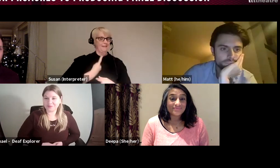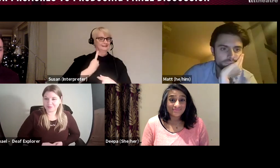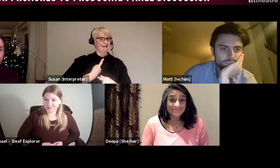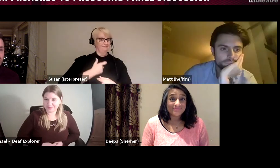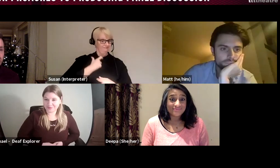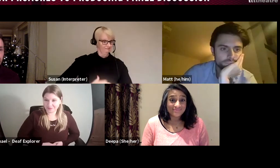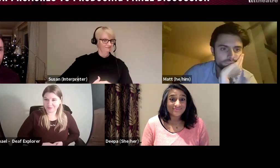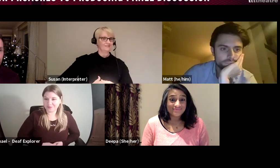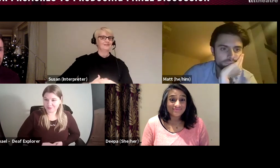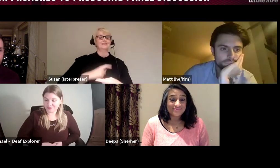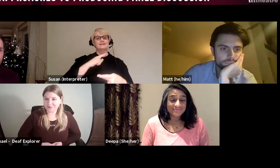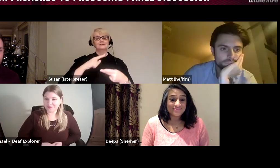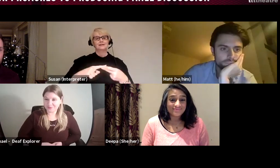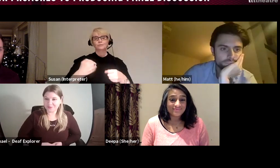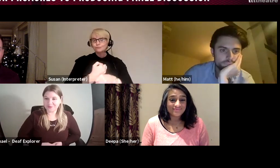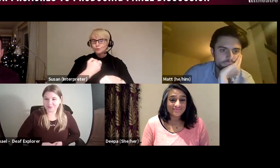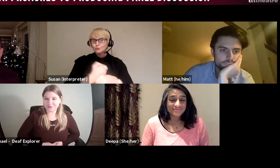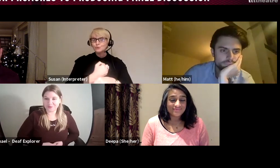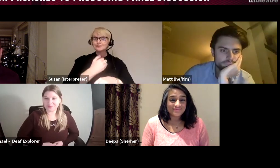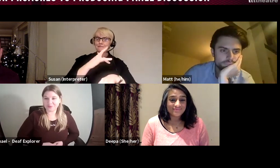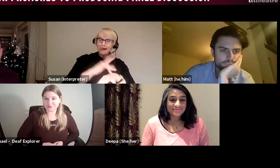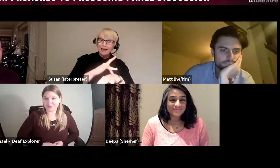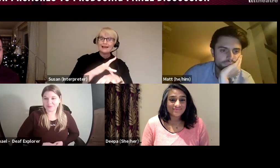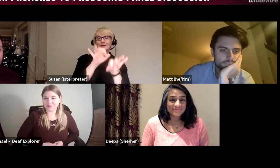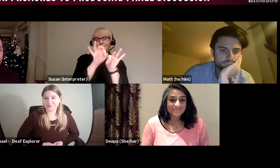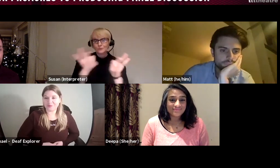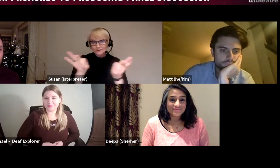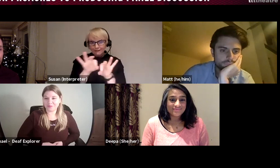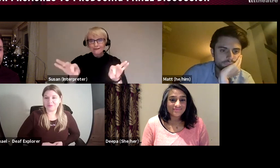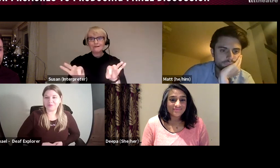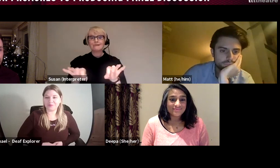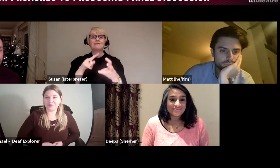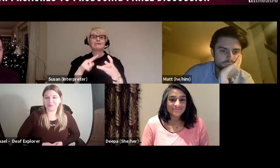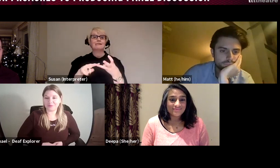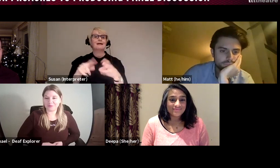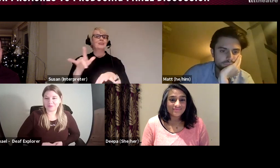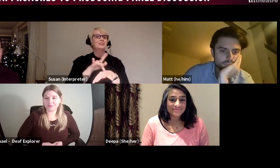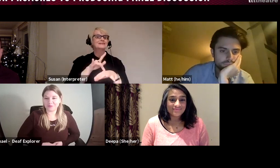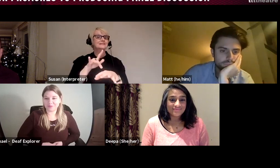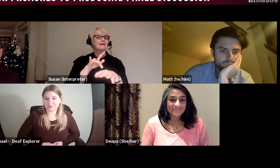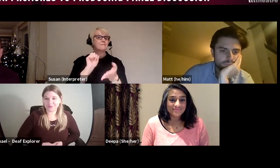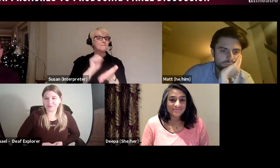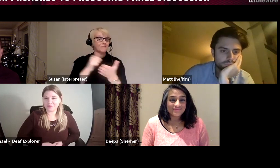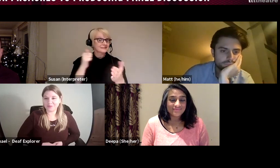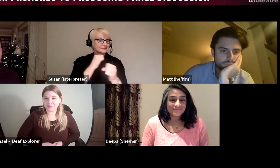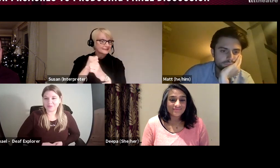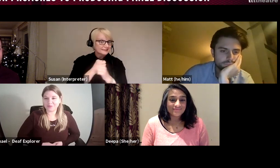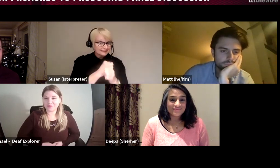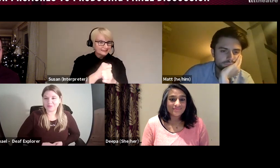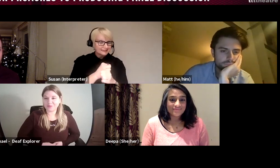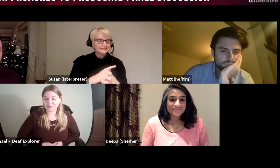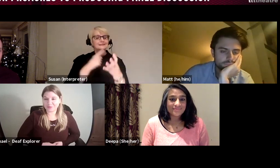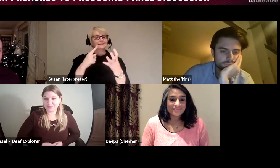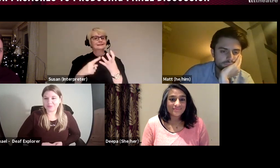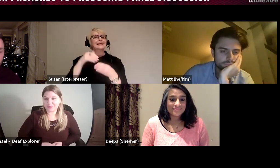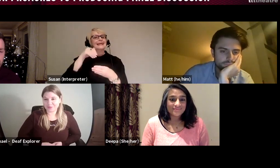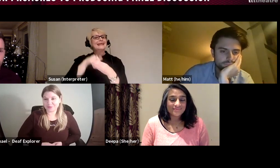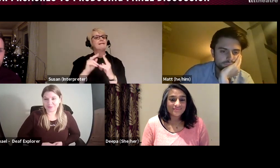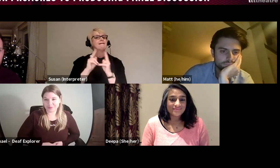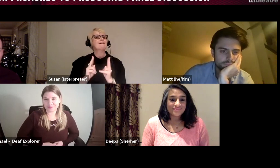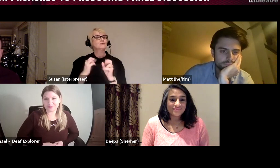producing plays and musicals, working as a Theatre publicist and also in house with companies too.